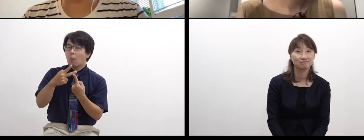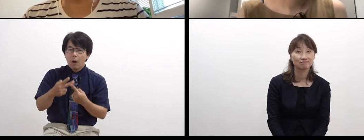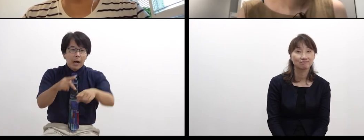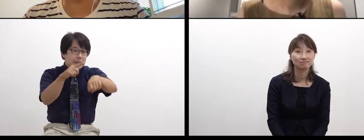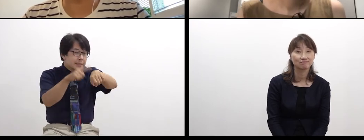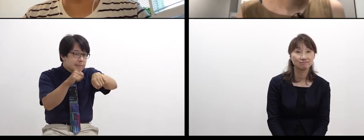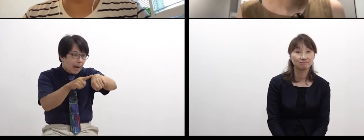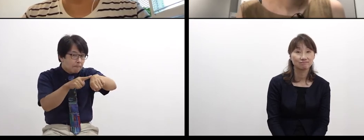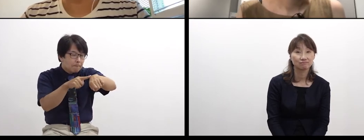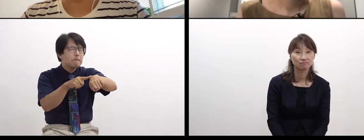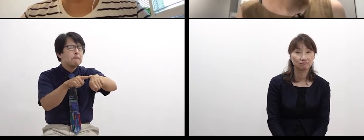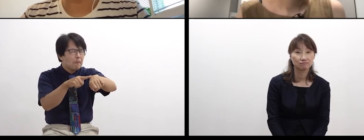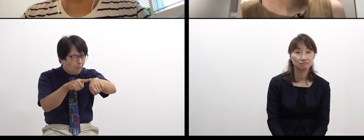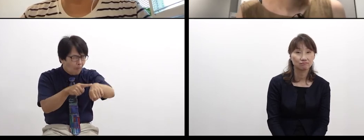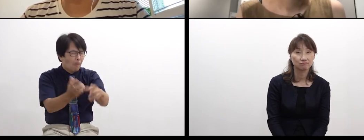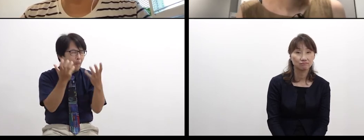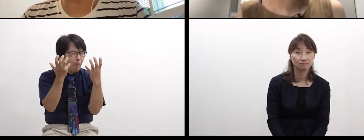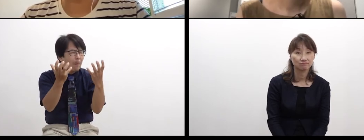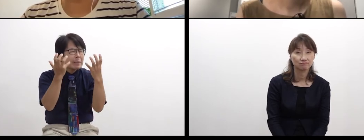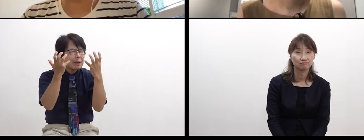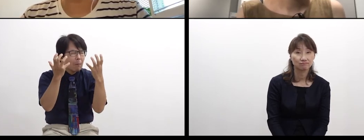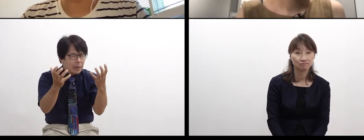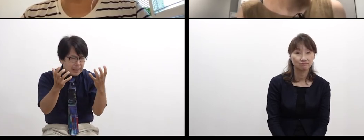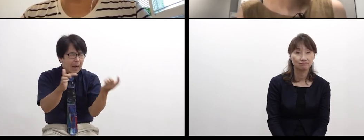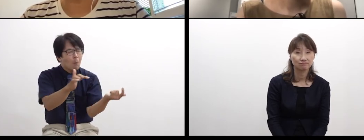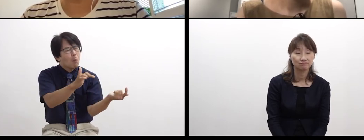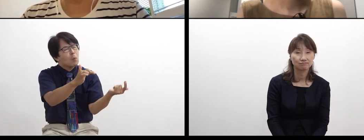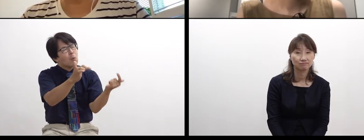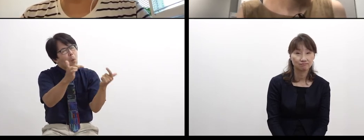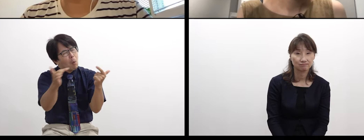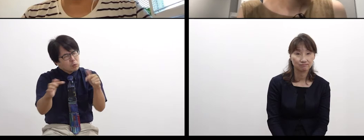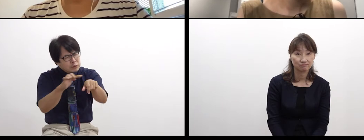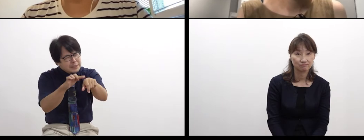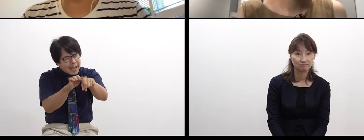I understand the meaning